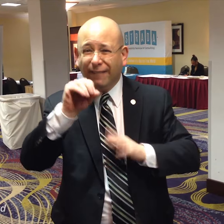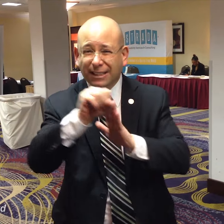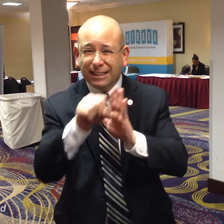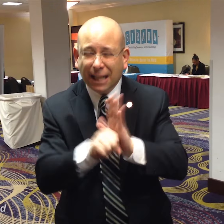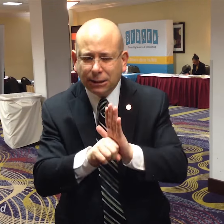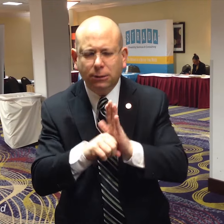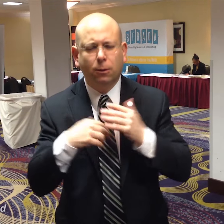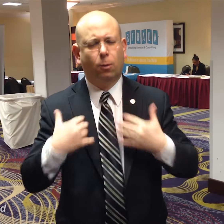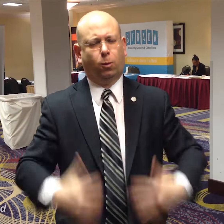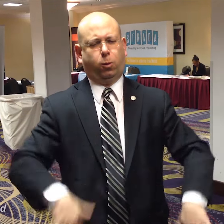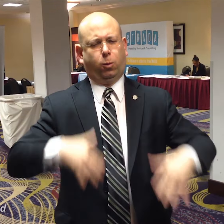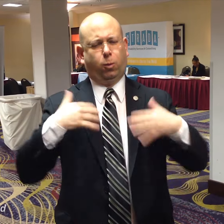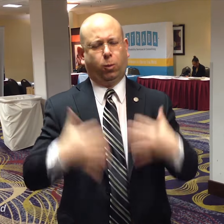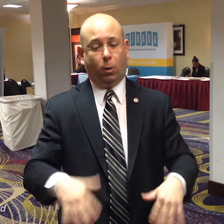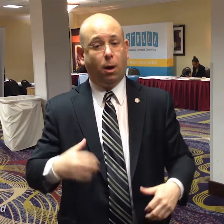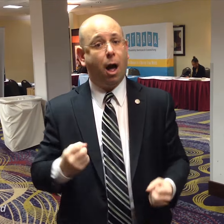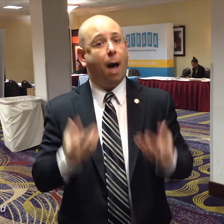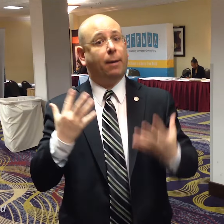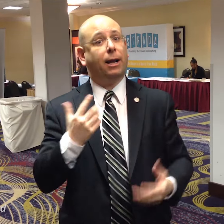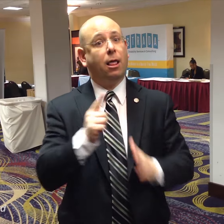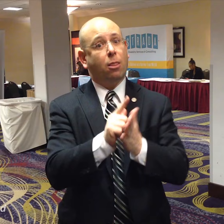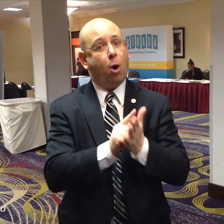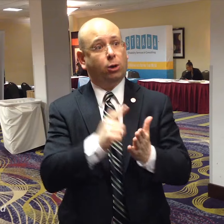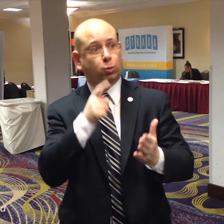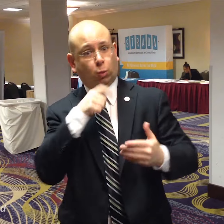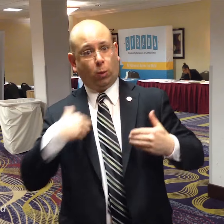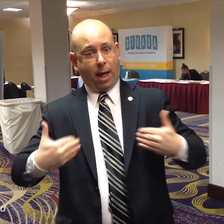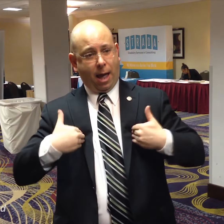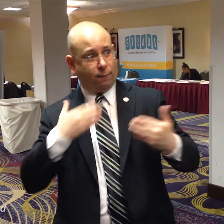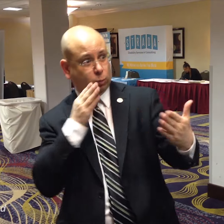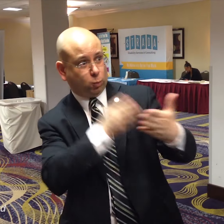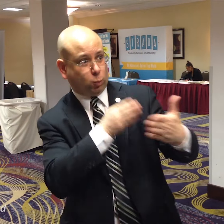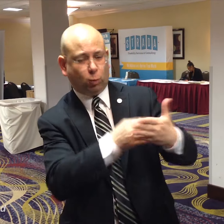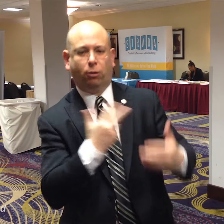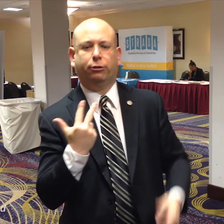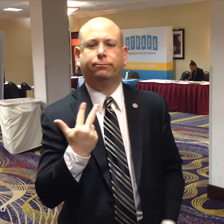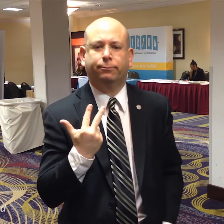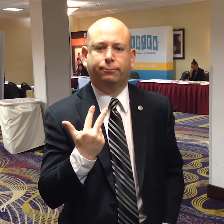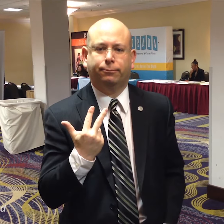We cannot accept all such cases, because the NAD has only three litigators for 50 states.